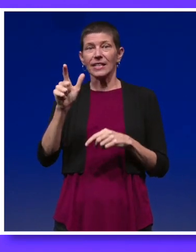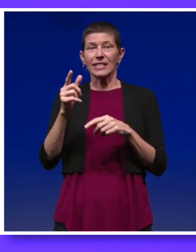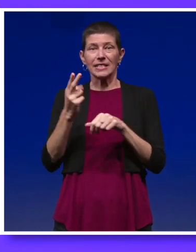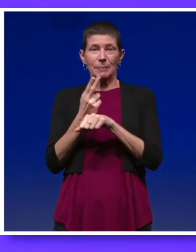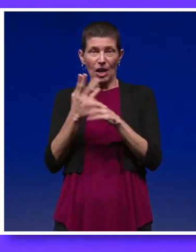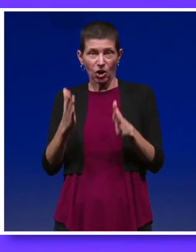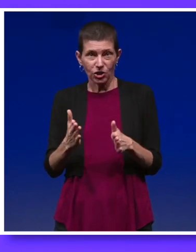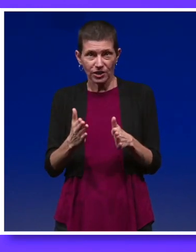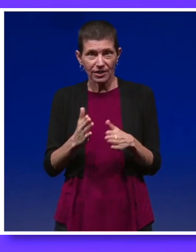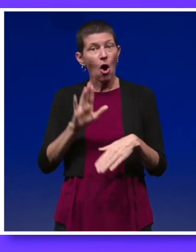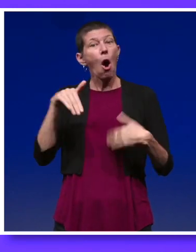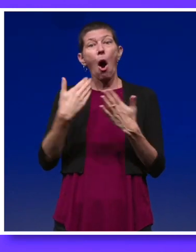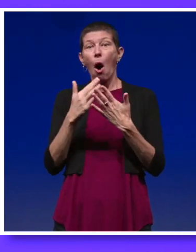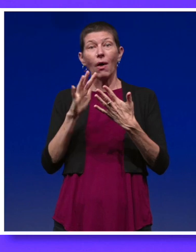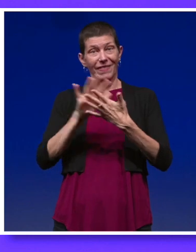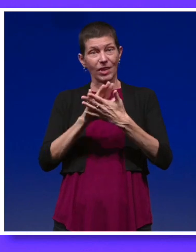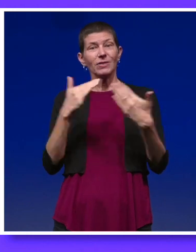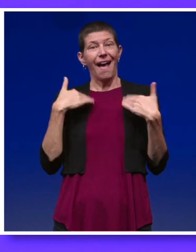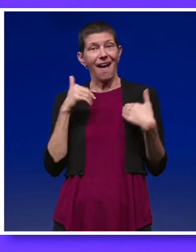All the videos have ASL interpreters.